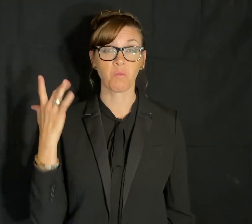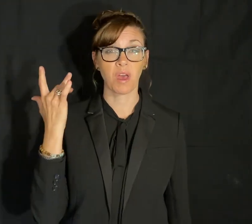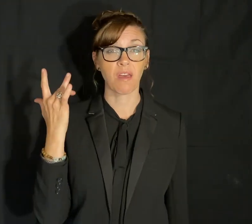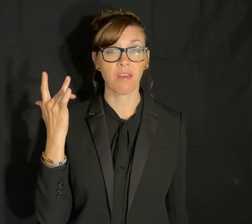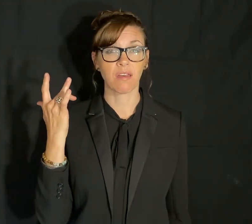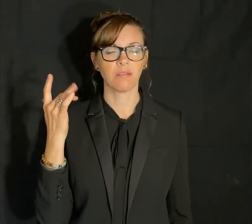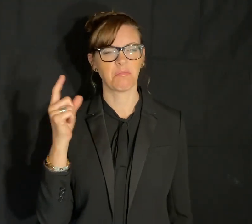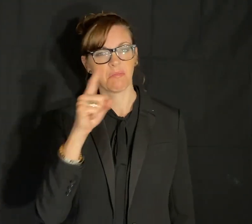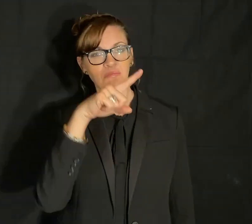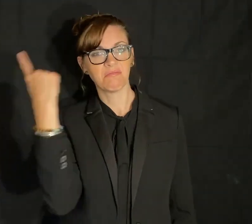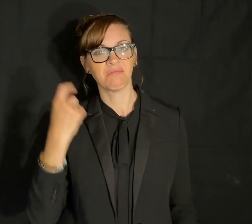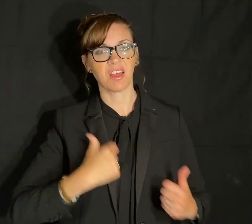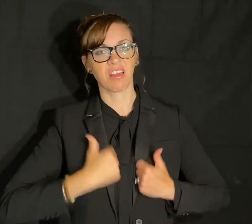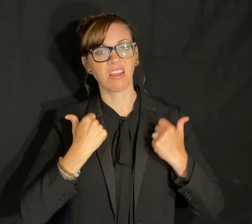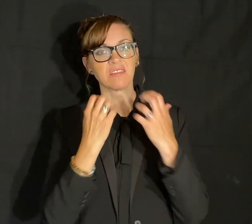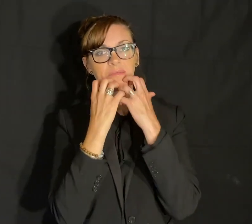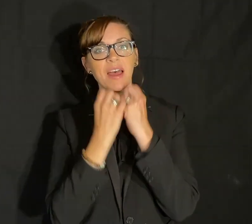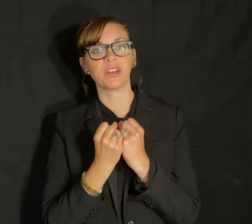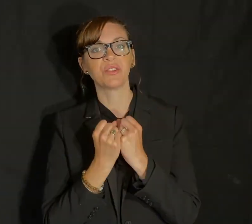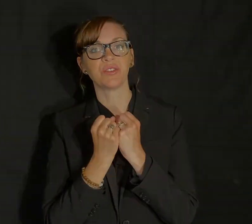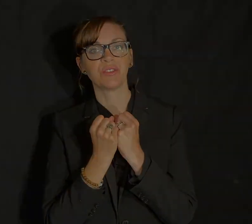Black Lives Matter.